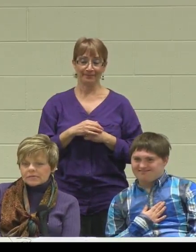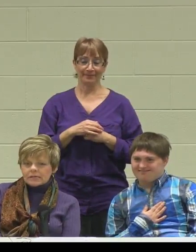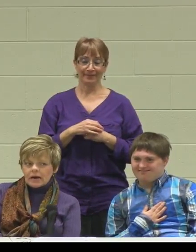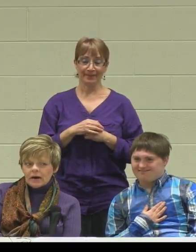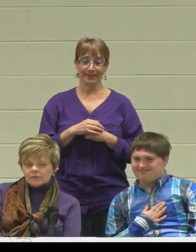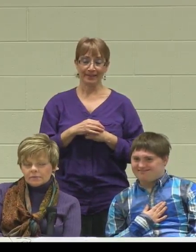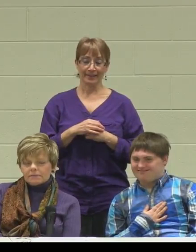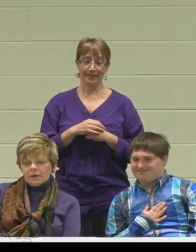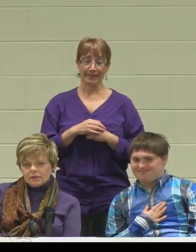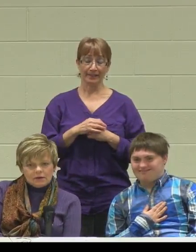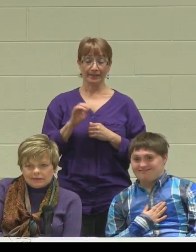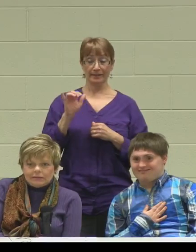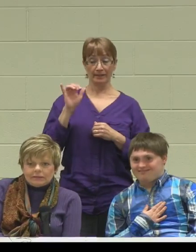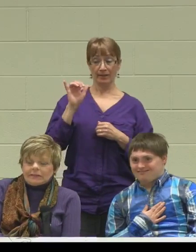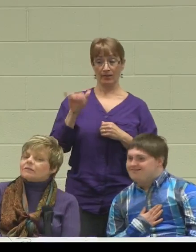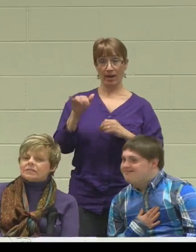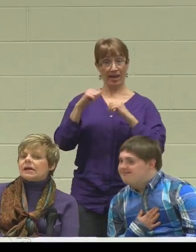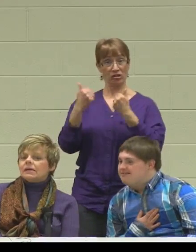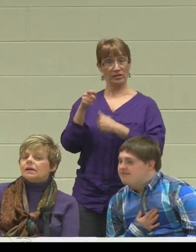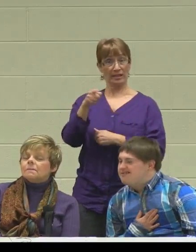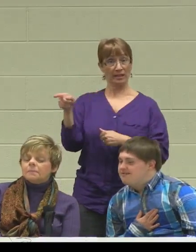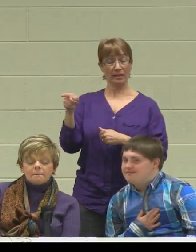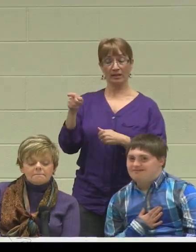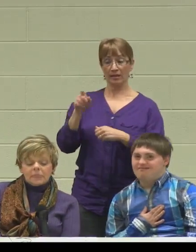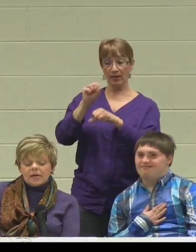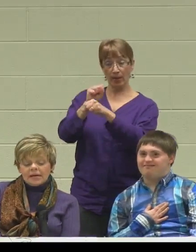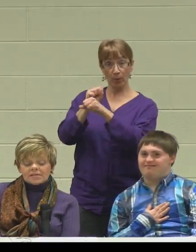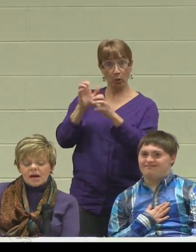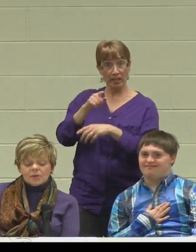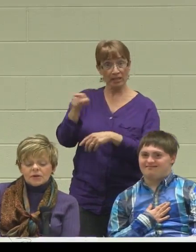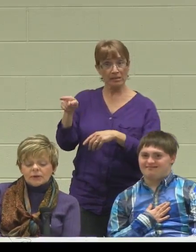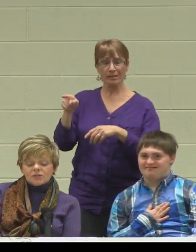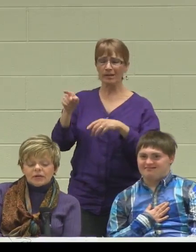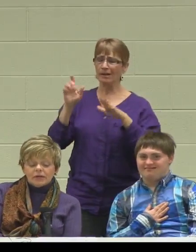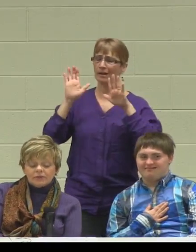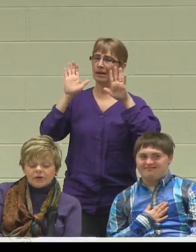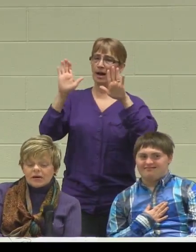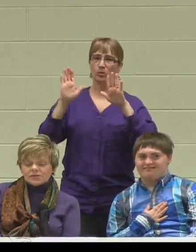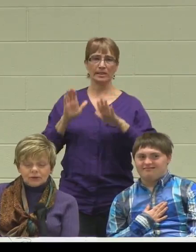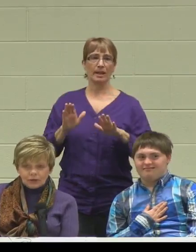that they have is outstanding. I guess I would encourage any of you guys, who are looking